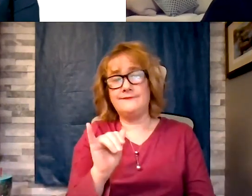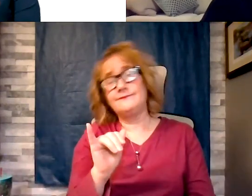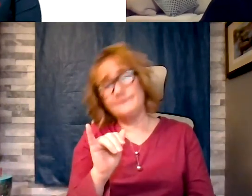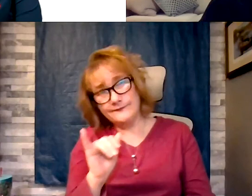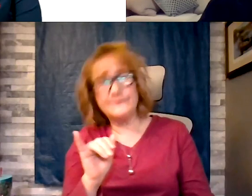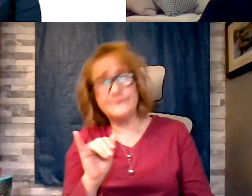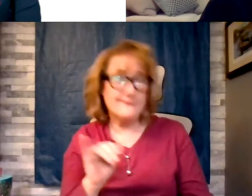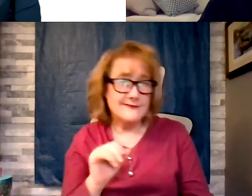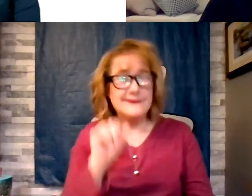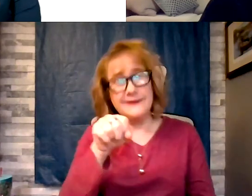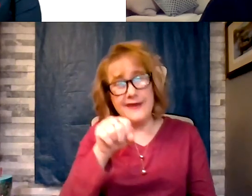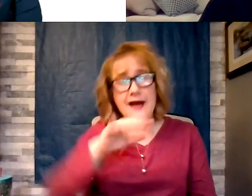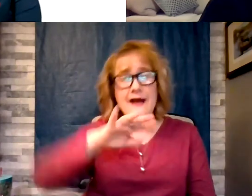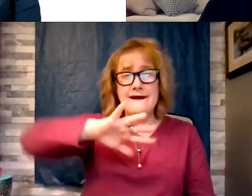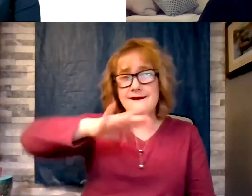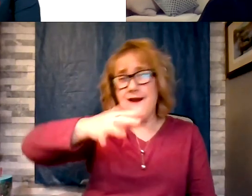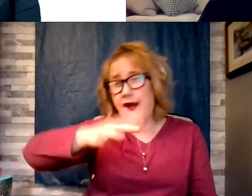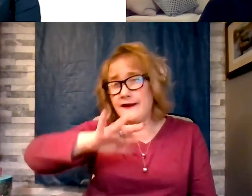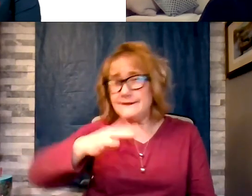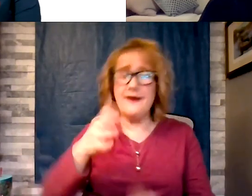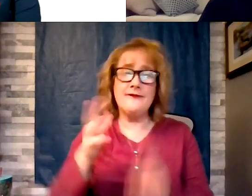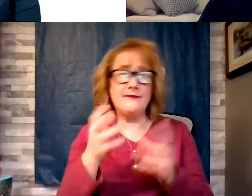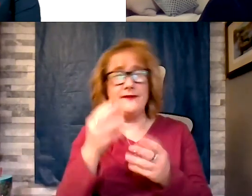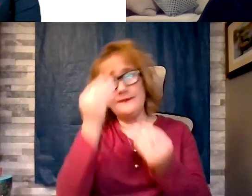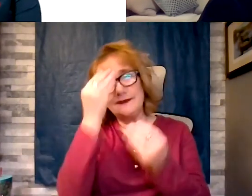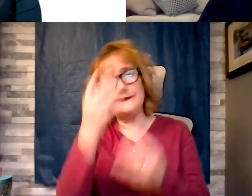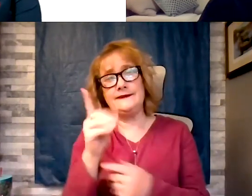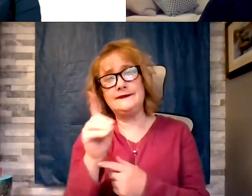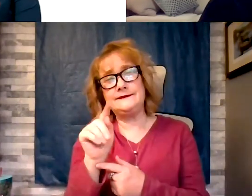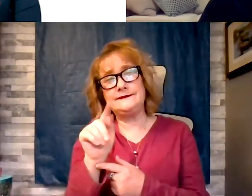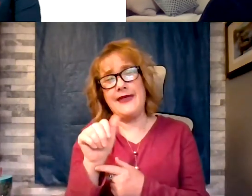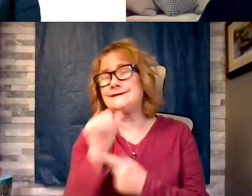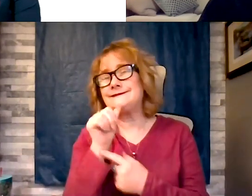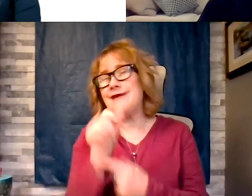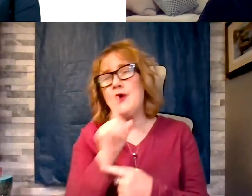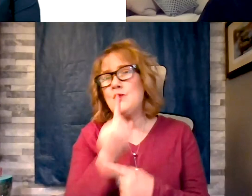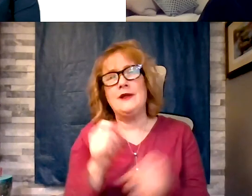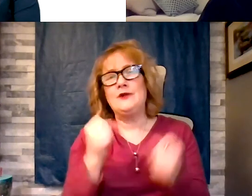data is not strong. Again the